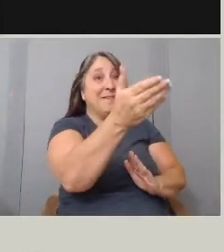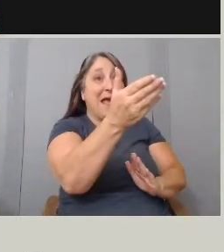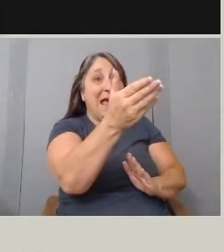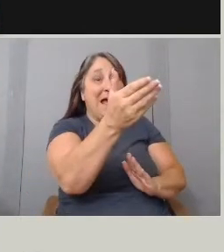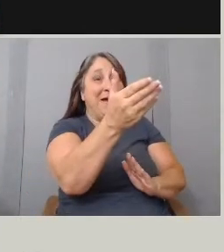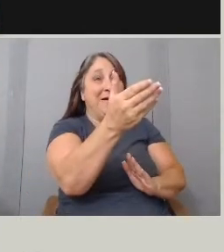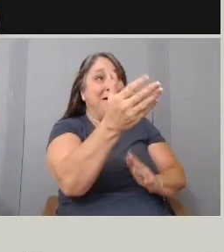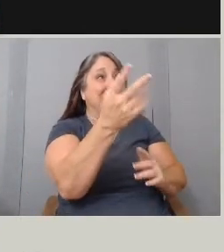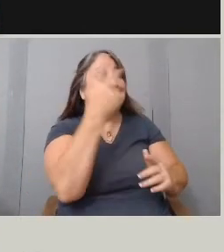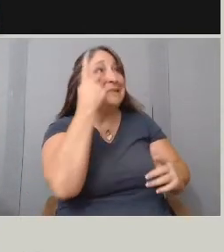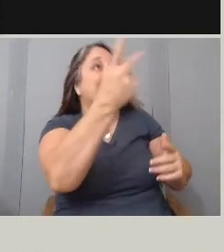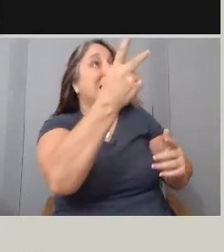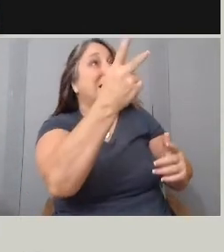and then the next moment, they've passed.